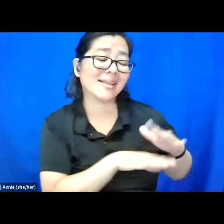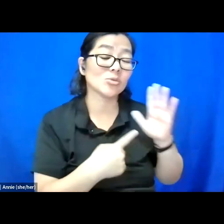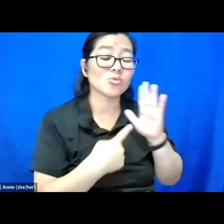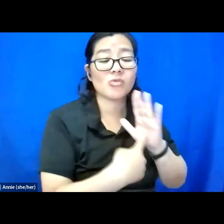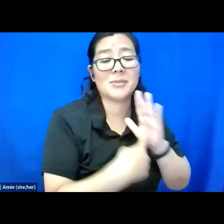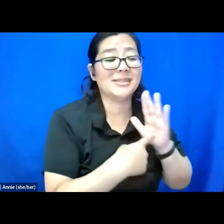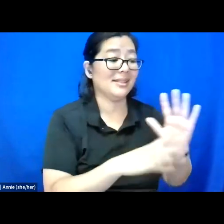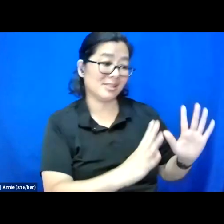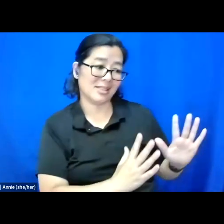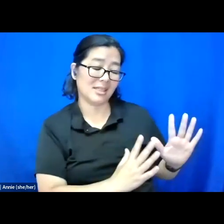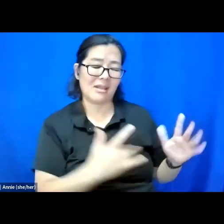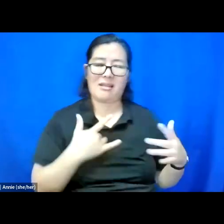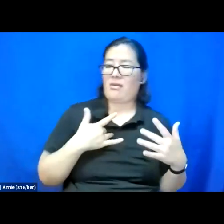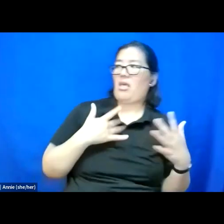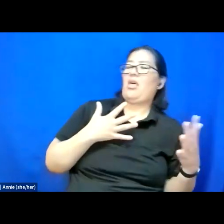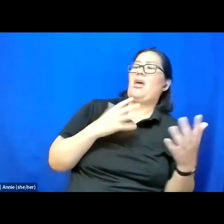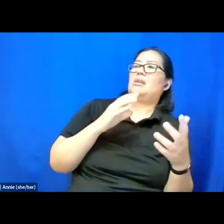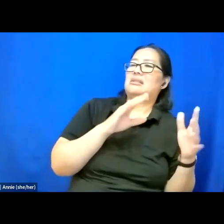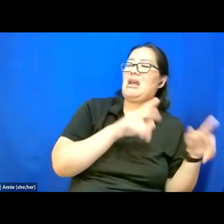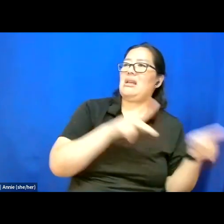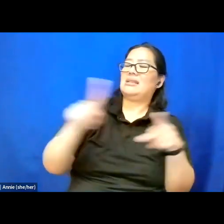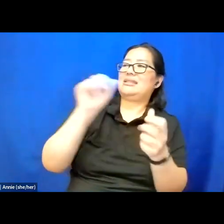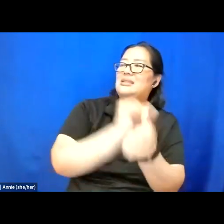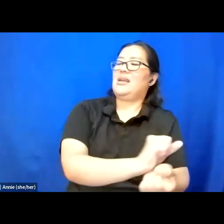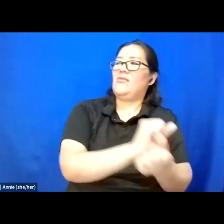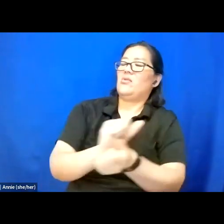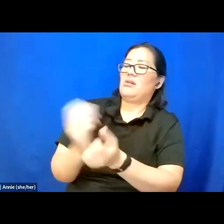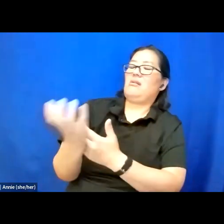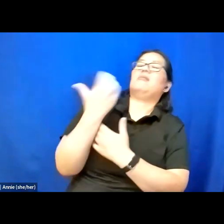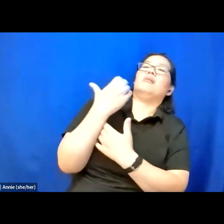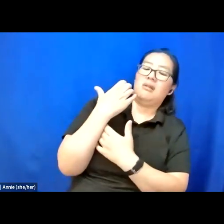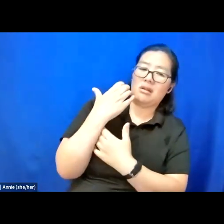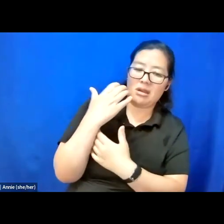And that feels like slavery been on me and like new links is